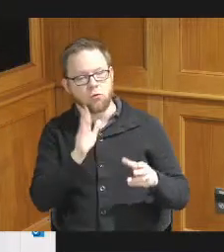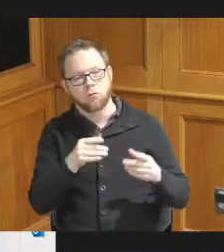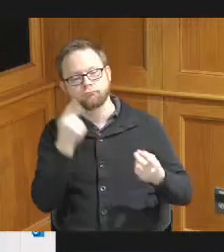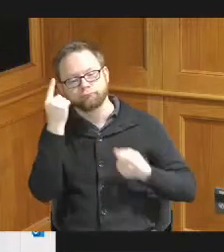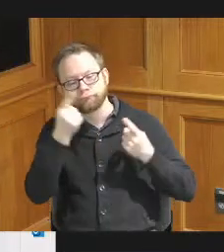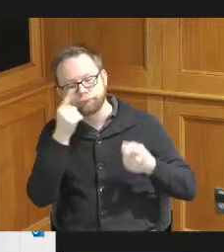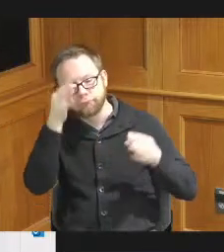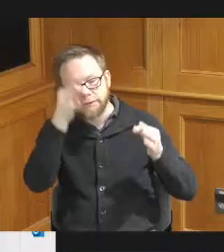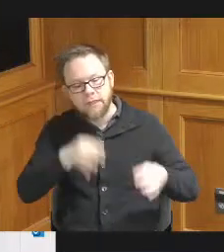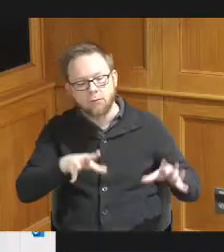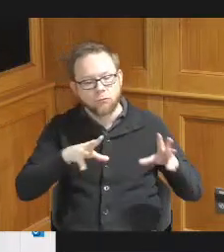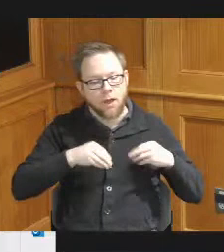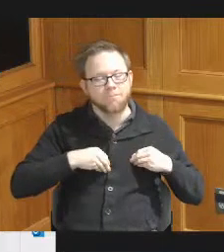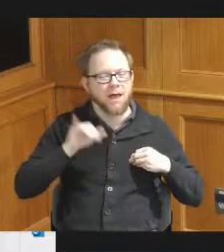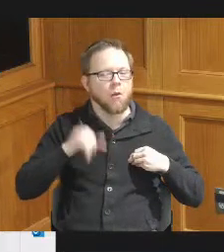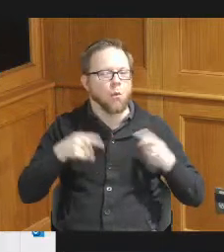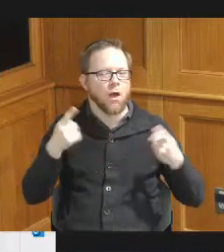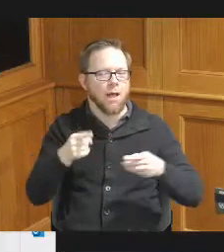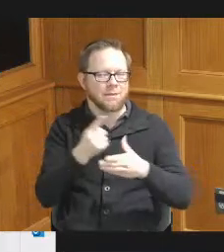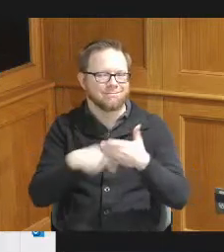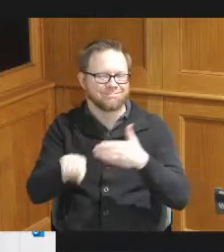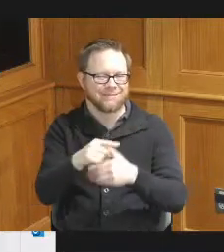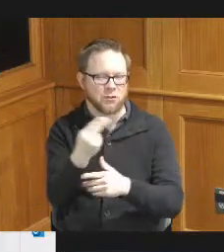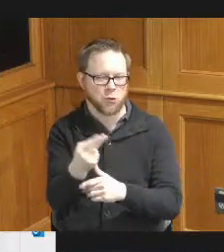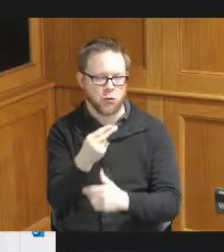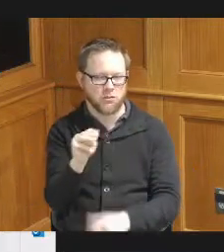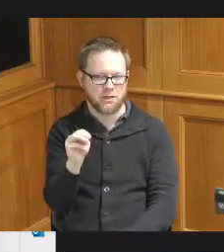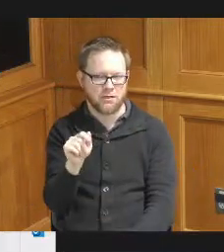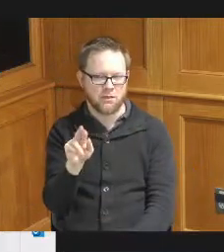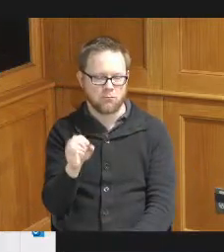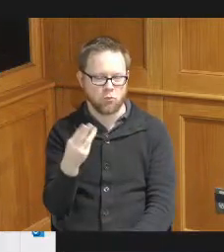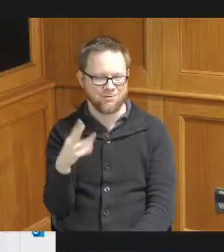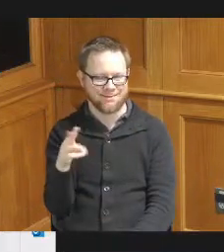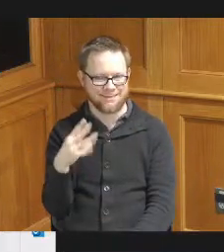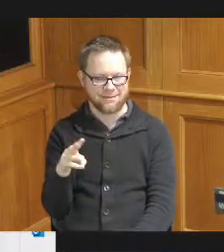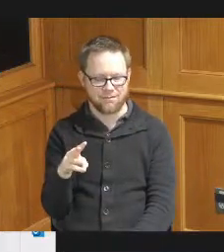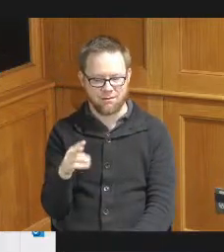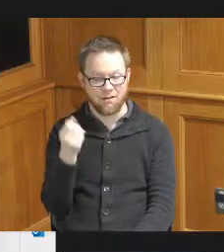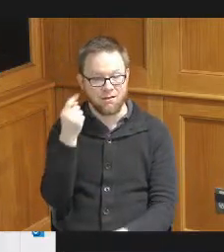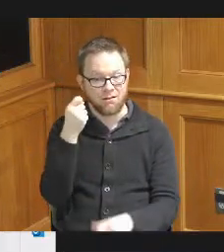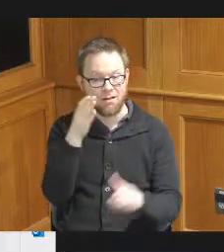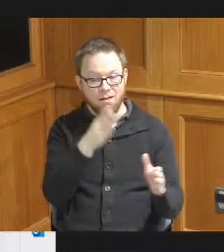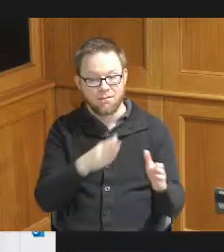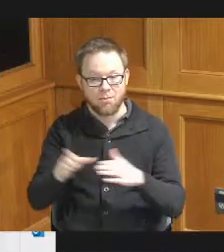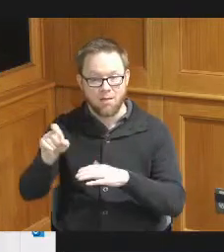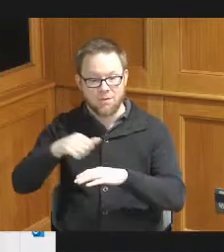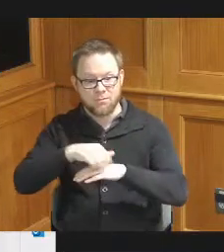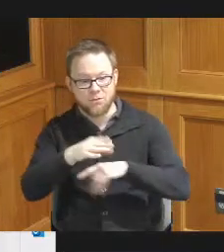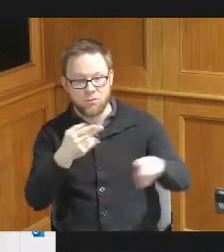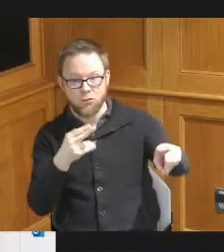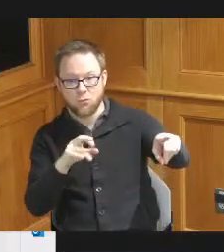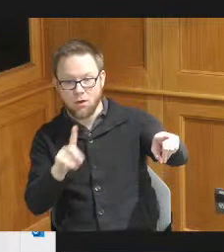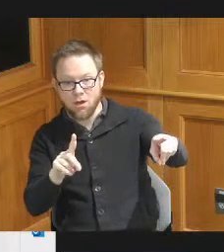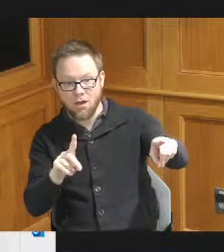next Thursday March 16th and again the plan must be submitted to HUD no later than March 31st